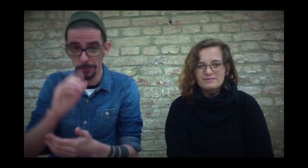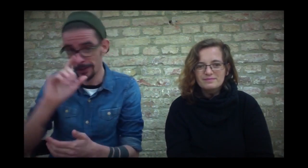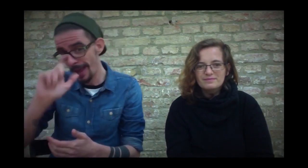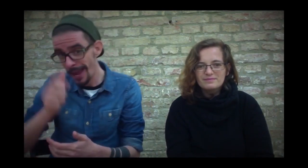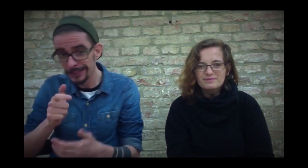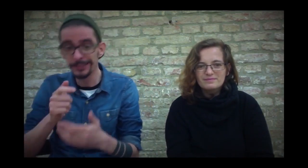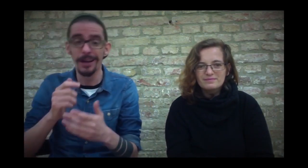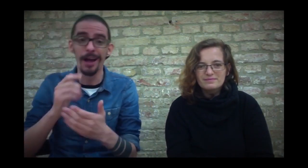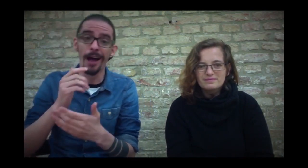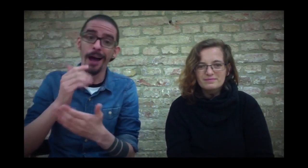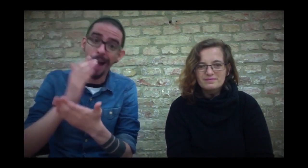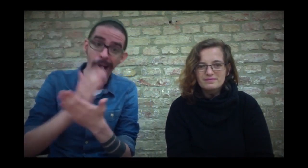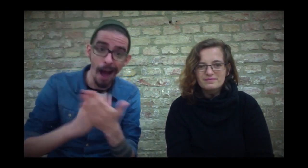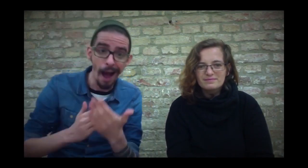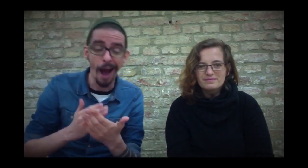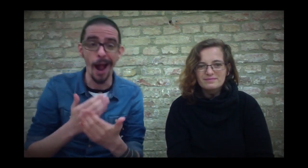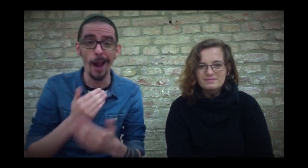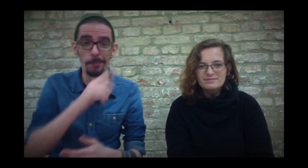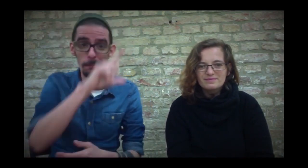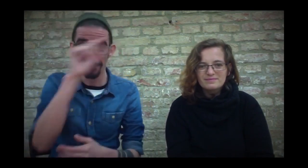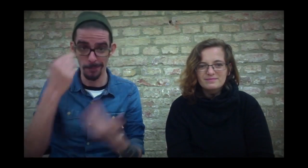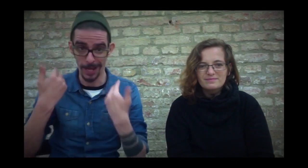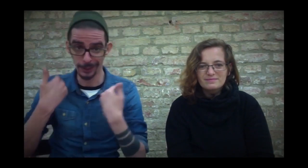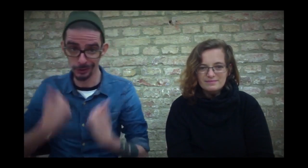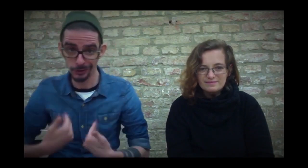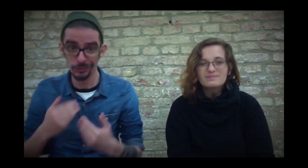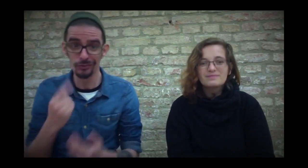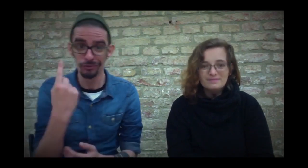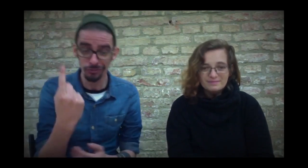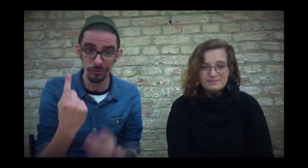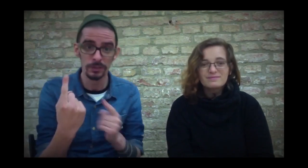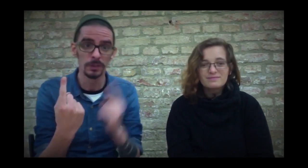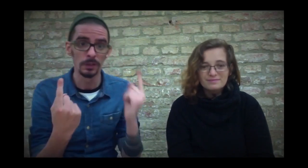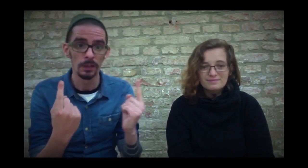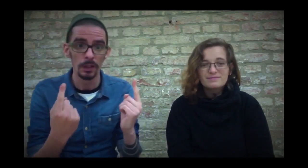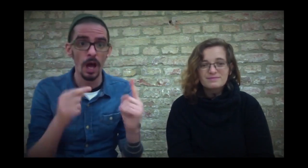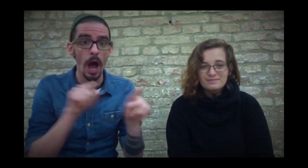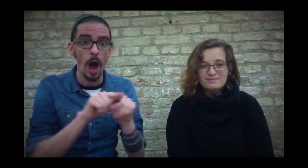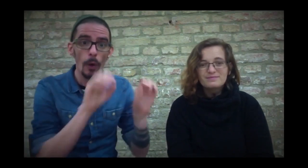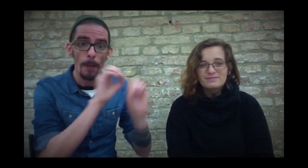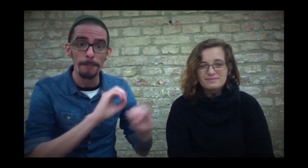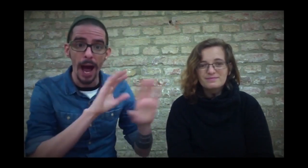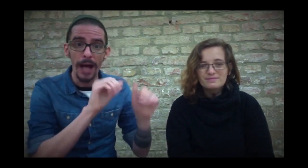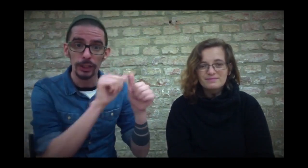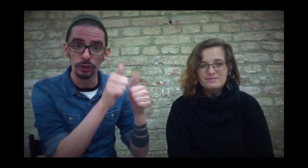A witch, half witch - half human, has a relationship with magical partners.